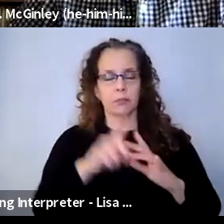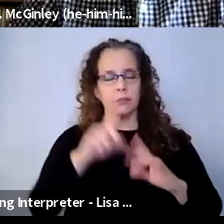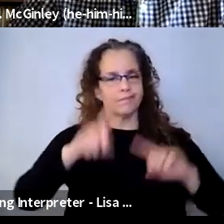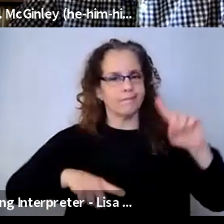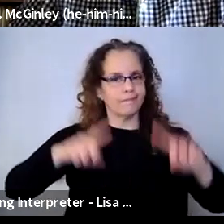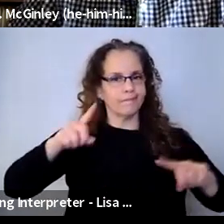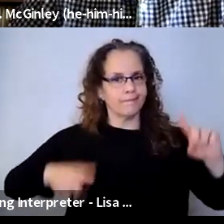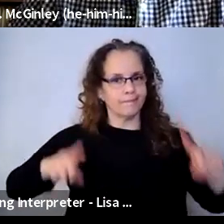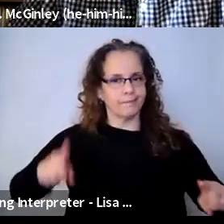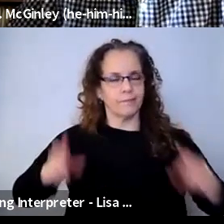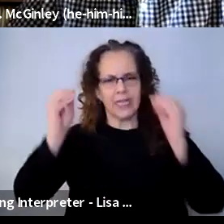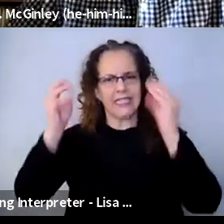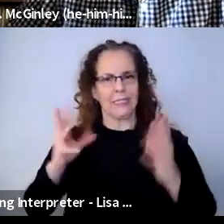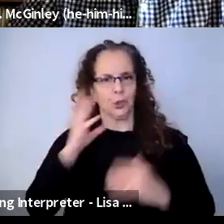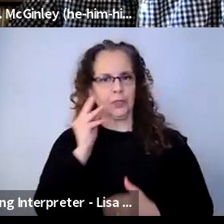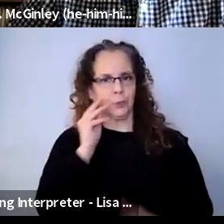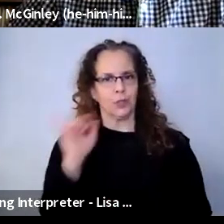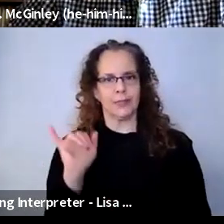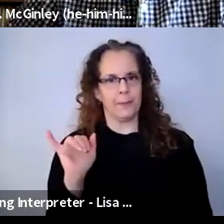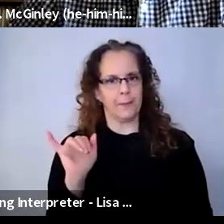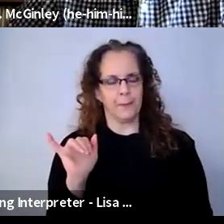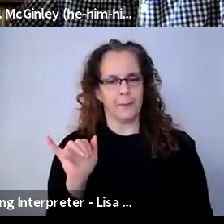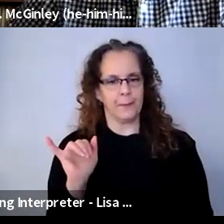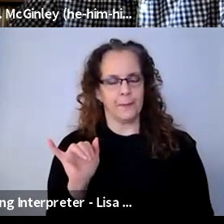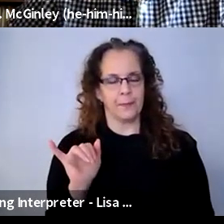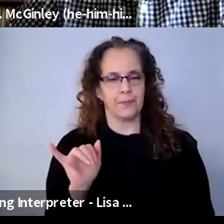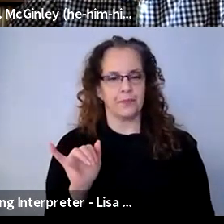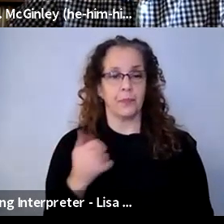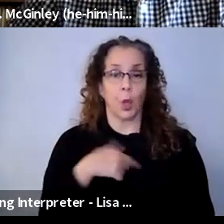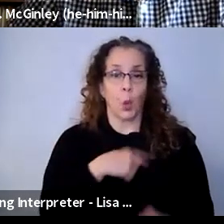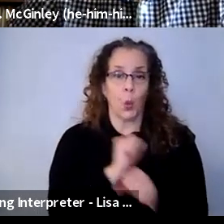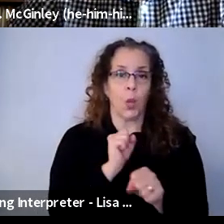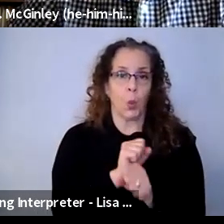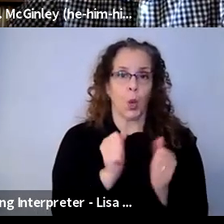course, so we work with whoever shows up, you know, and it tends